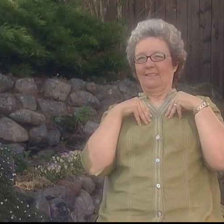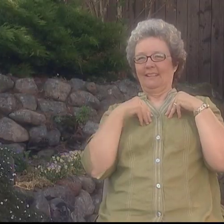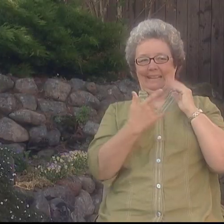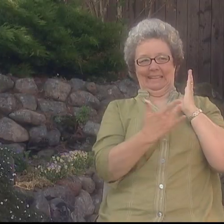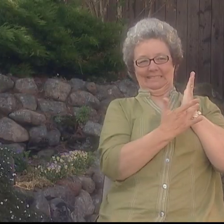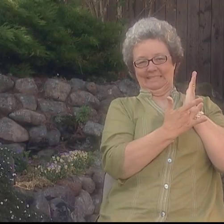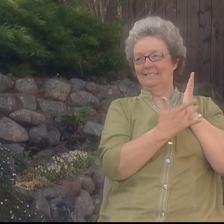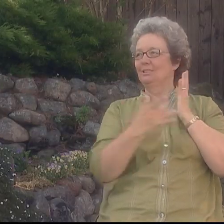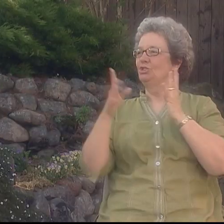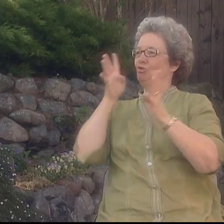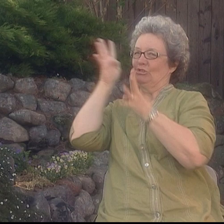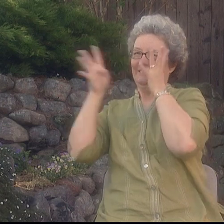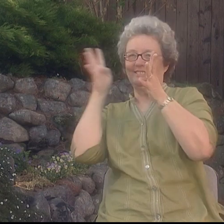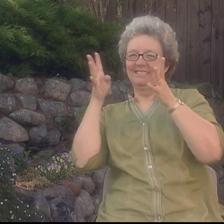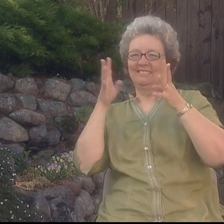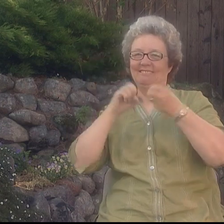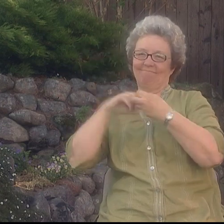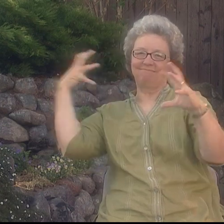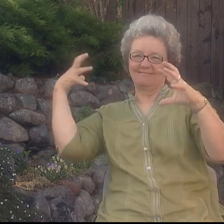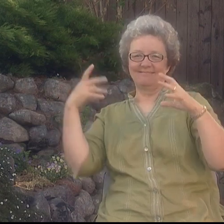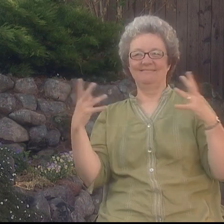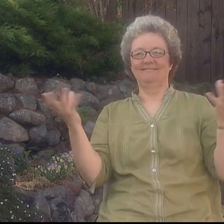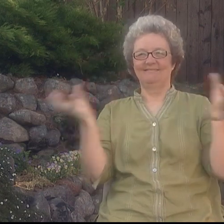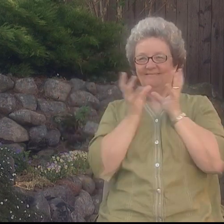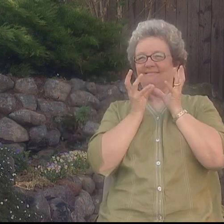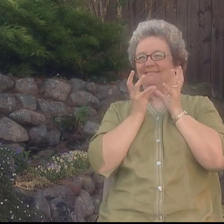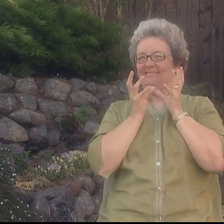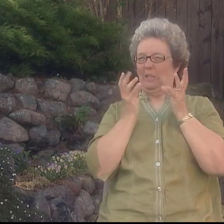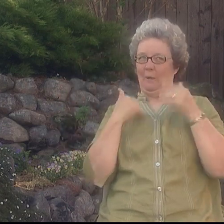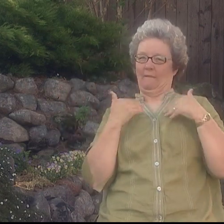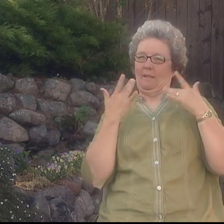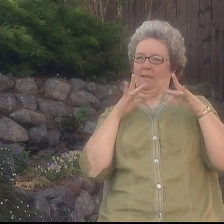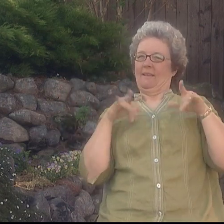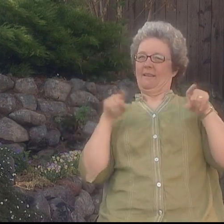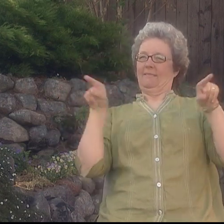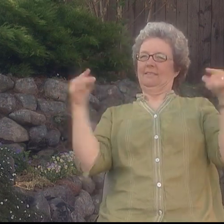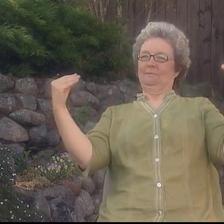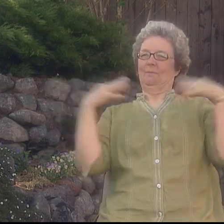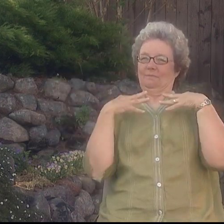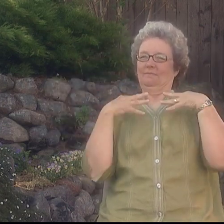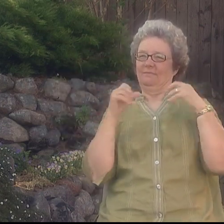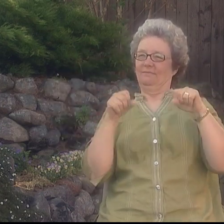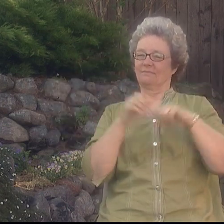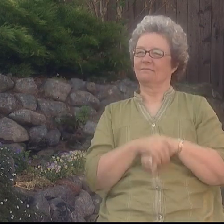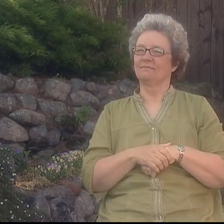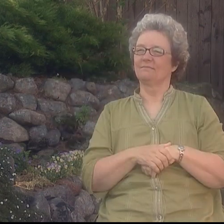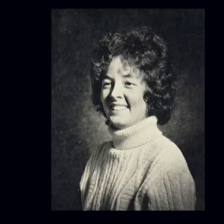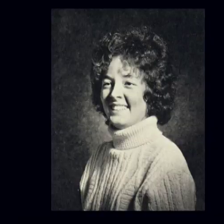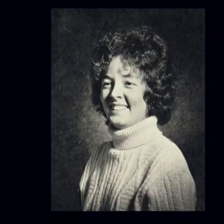I feel so fortunate that I had these two amazing influences on me. Getting the technique and the creativity from the two of them